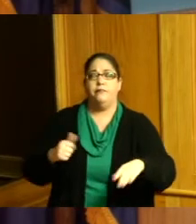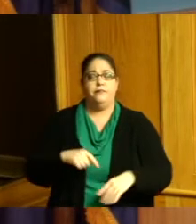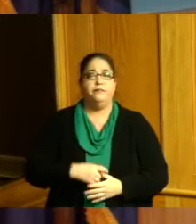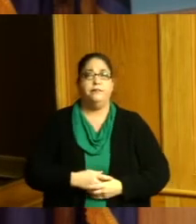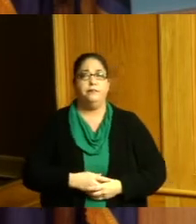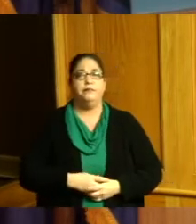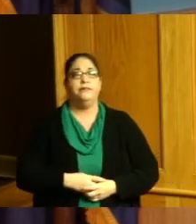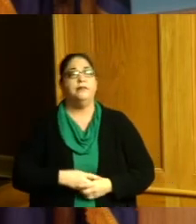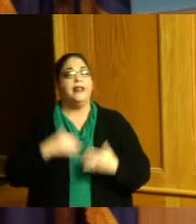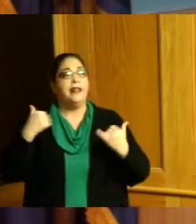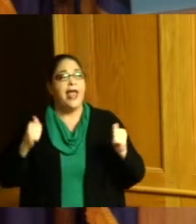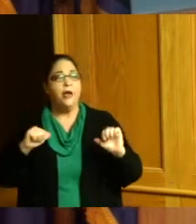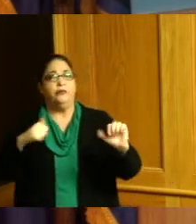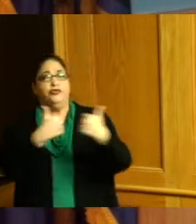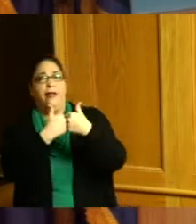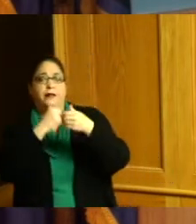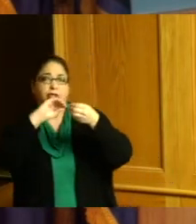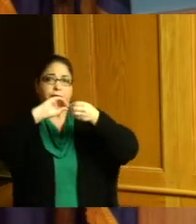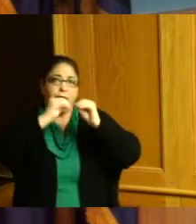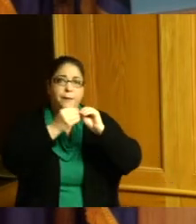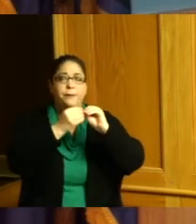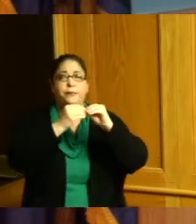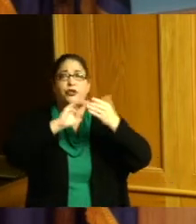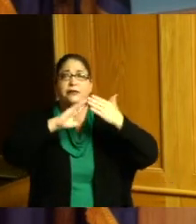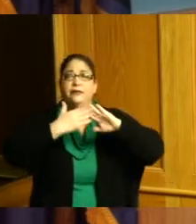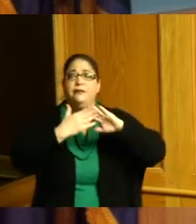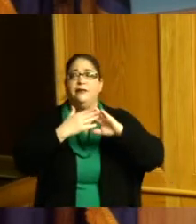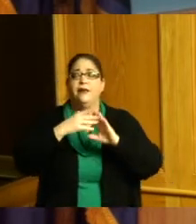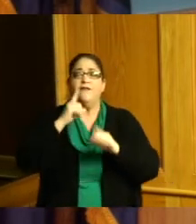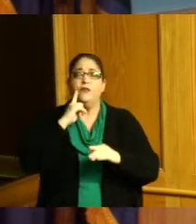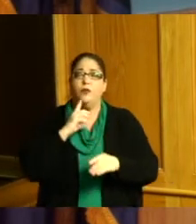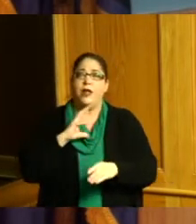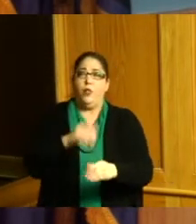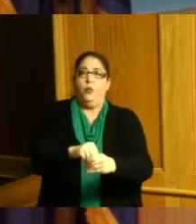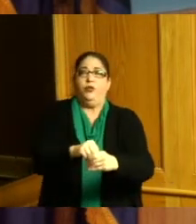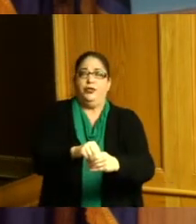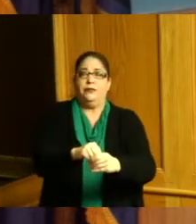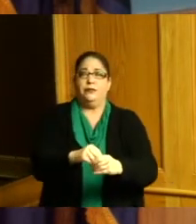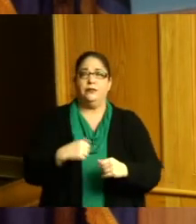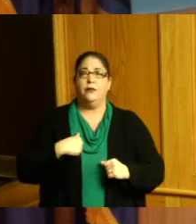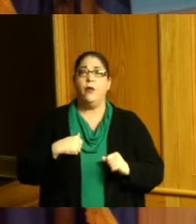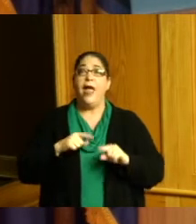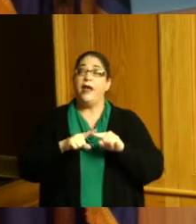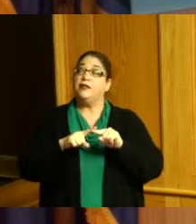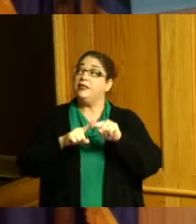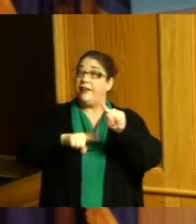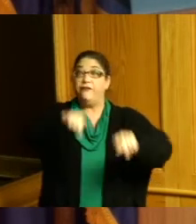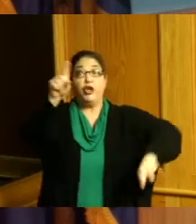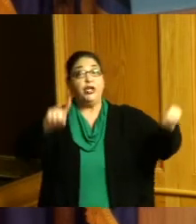and the city and the state of inclusion because we collect diverse taxes so diverse tax people